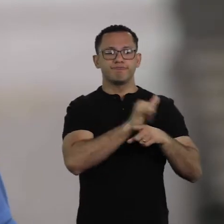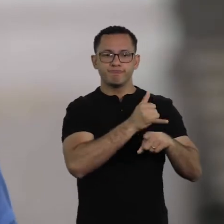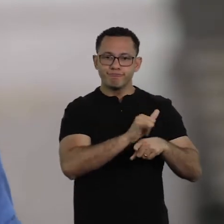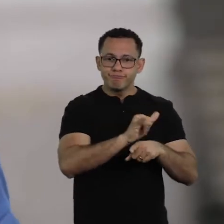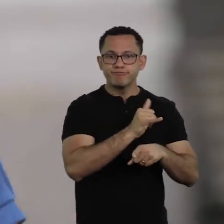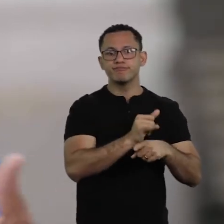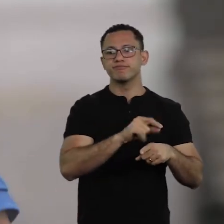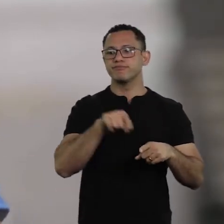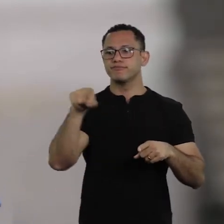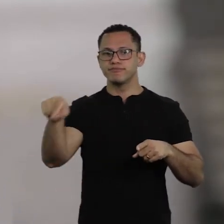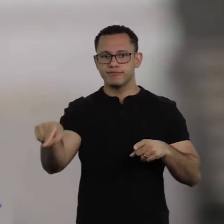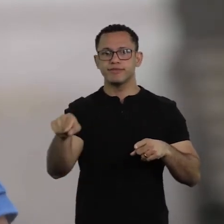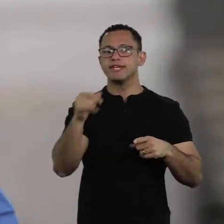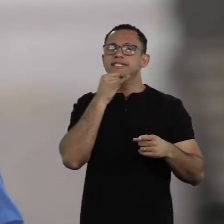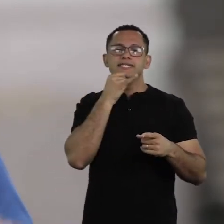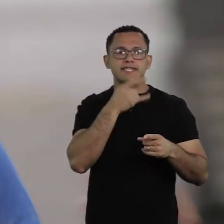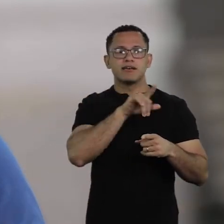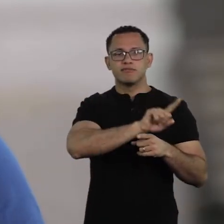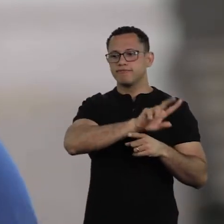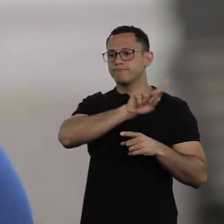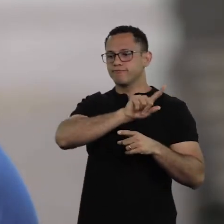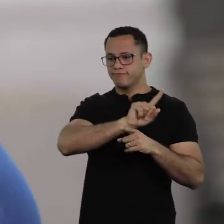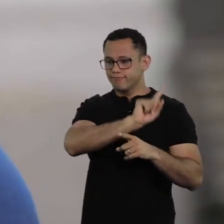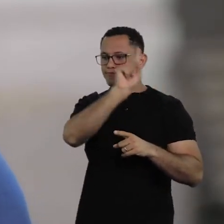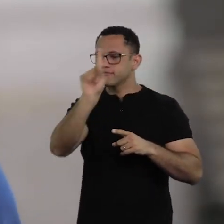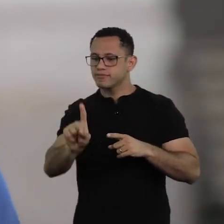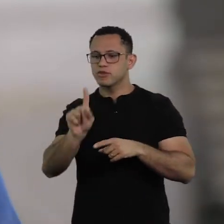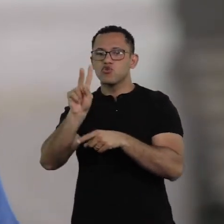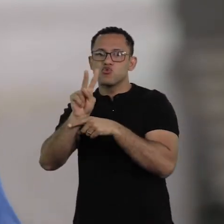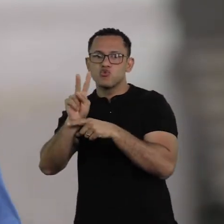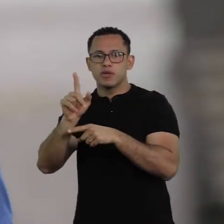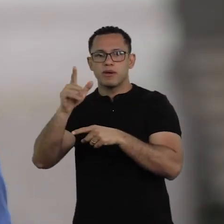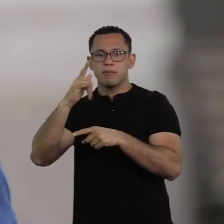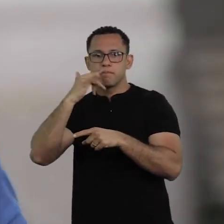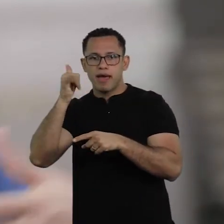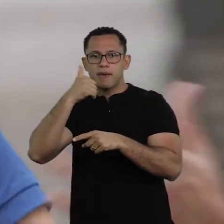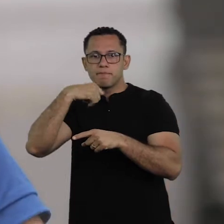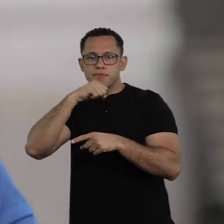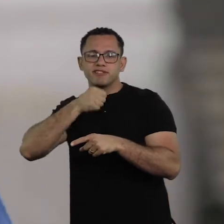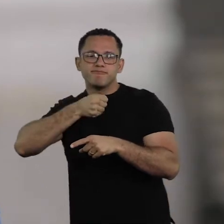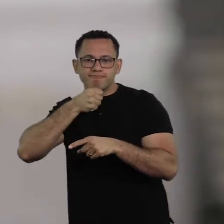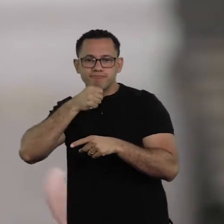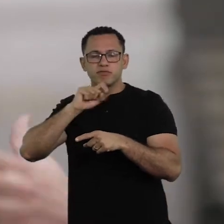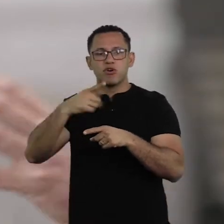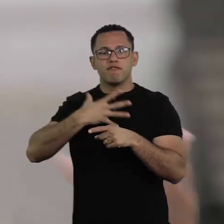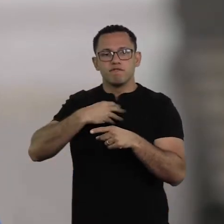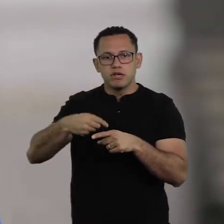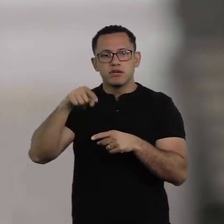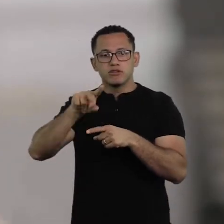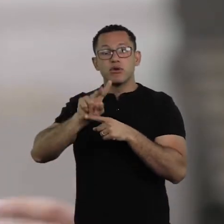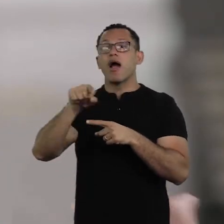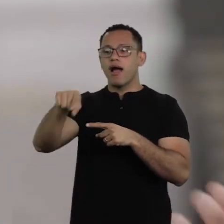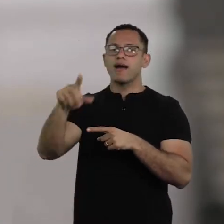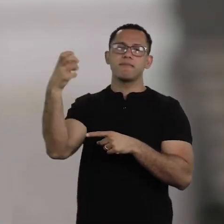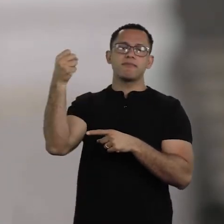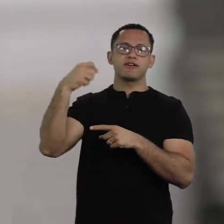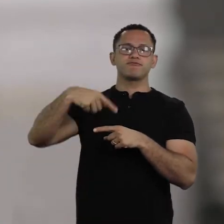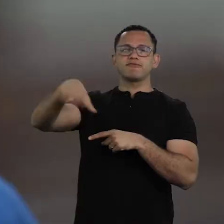Someone must stay with the children, with his parents, take care of his house, all this is happening